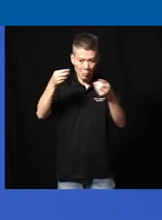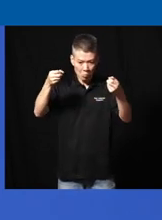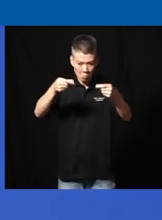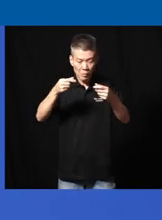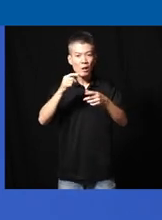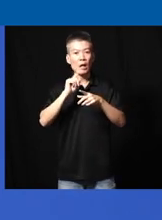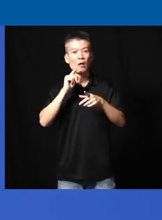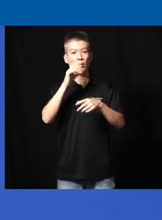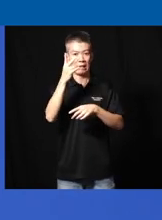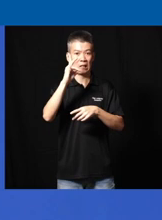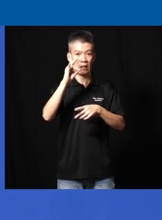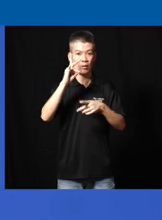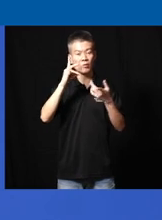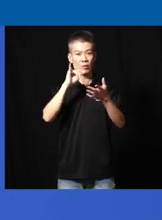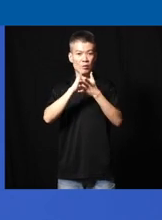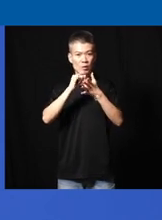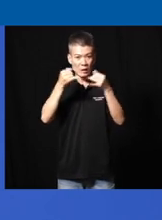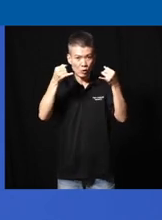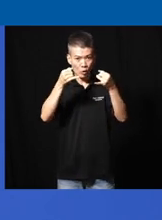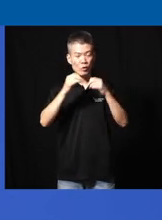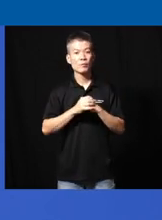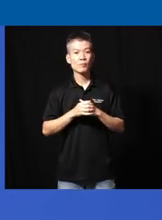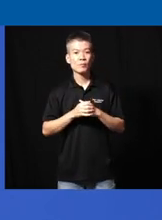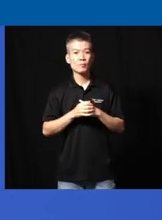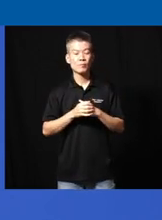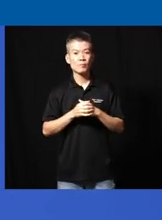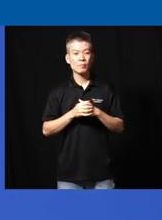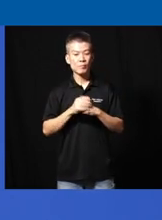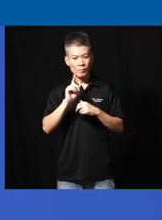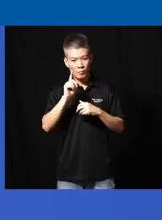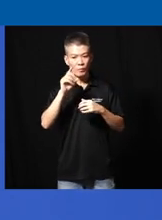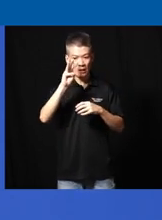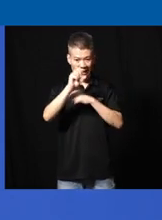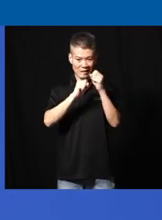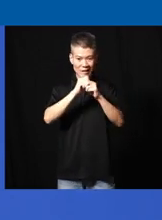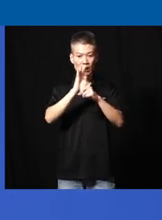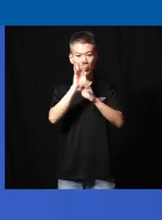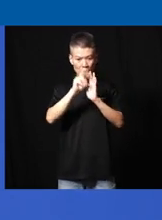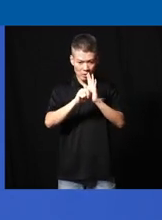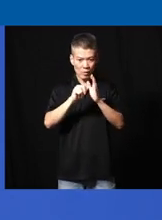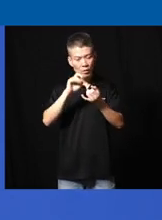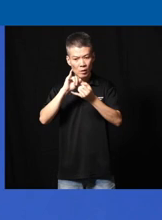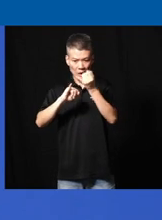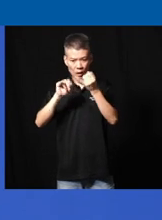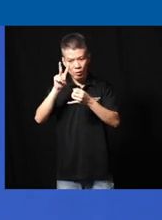today we have 17 installations uh 6 years in the business lost 2 and a half years to covid